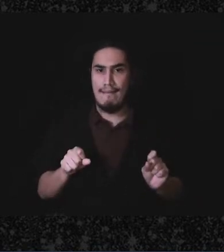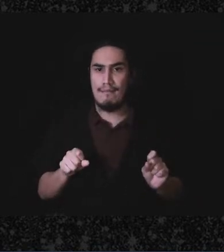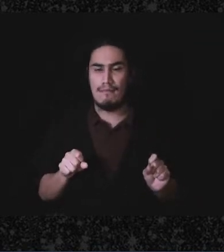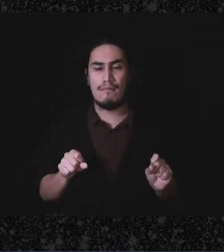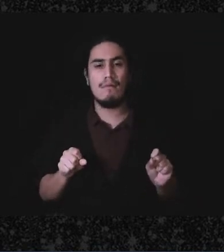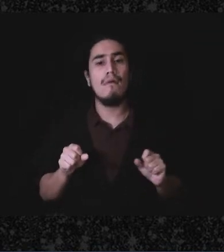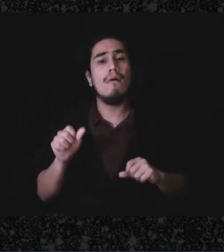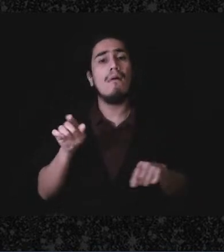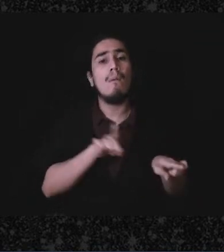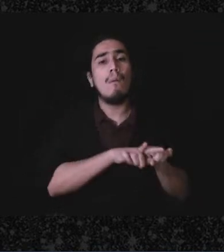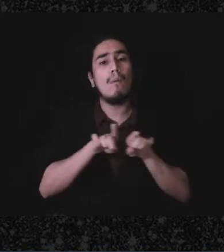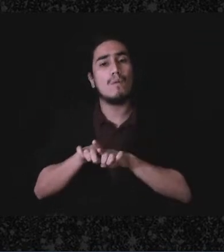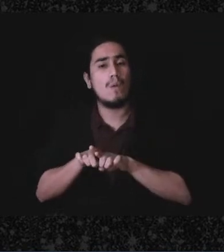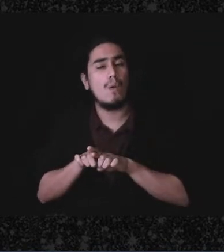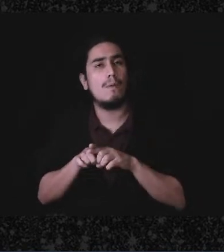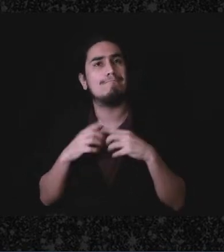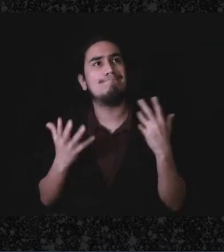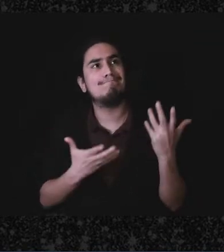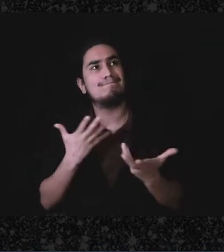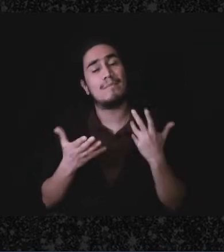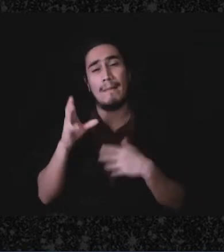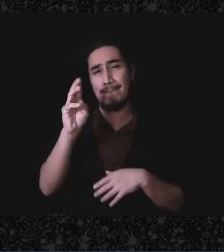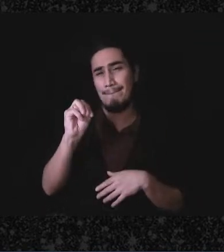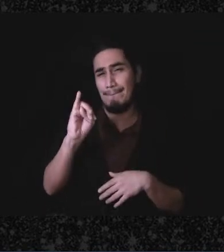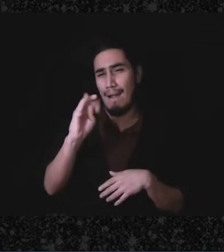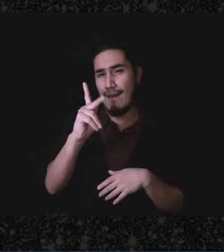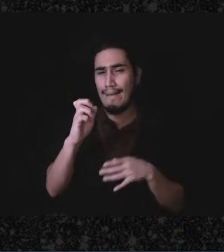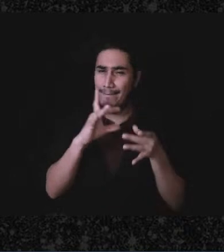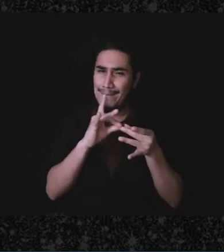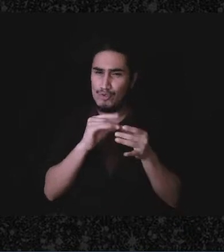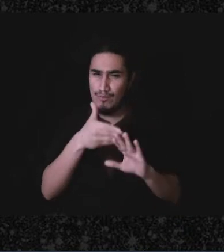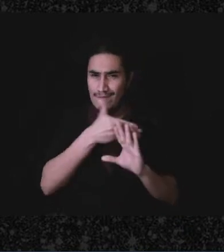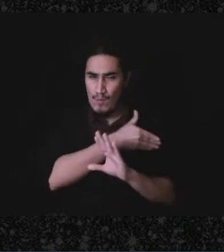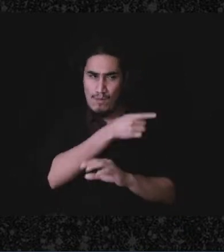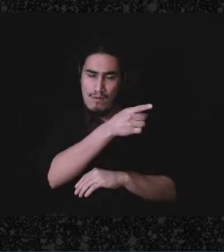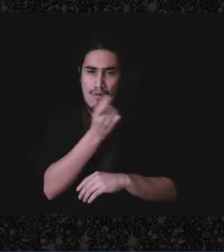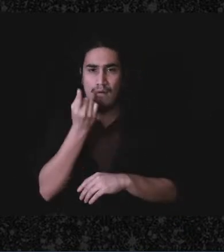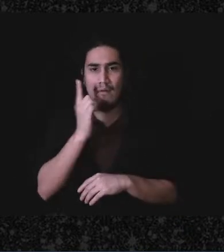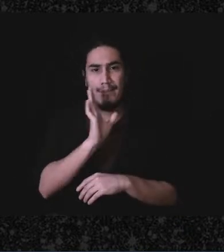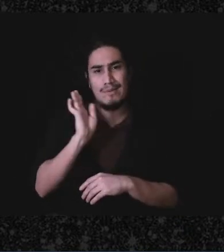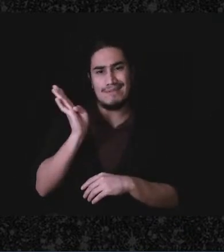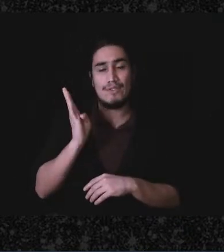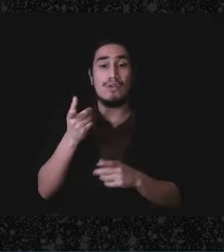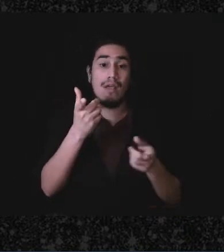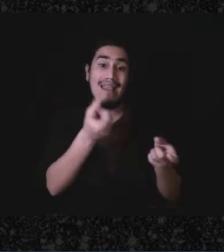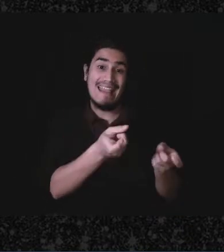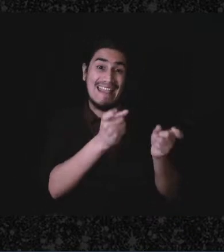The - what Mike mentioned earlier, you know, is that gifts are not taxable,